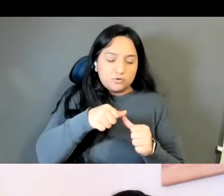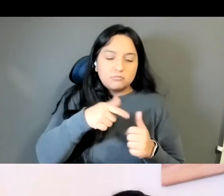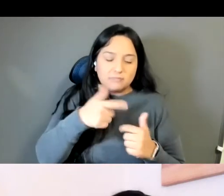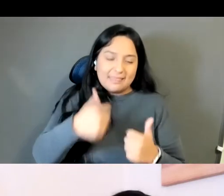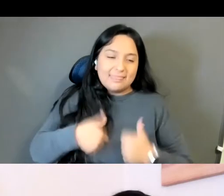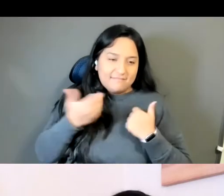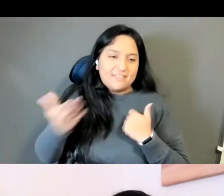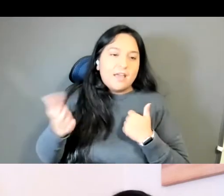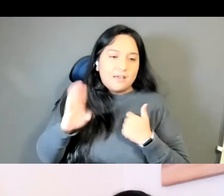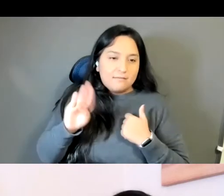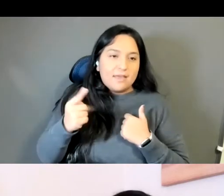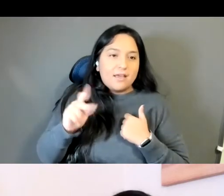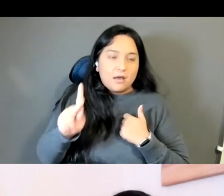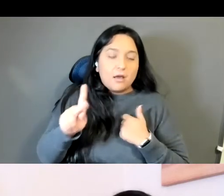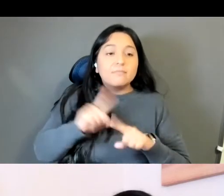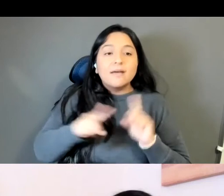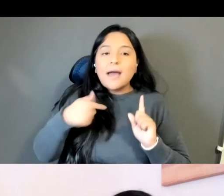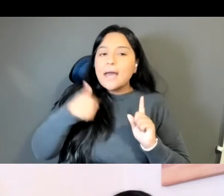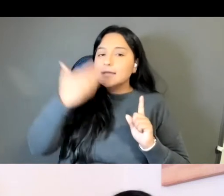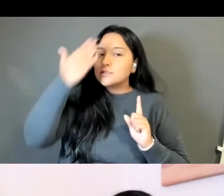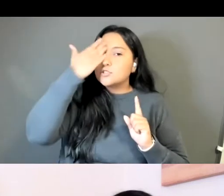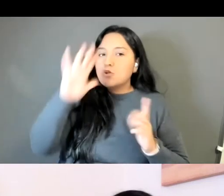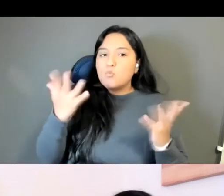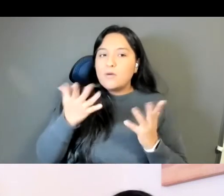even know the Thai name for it because I didn't speak Thai my family.